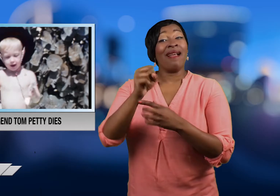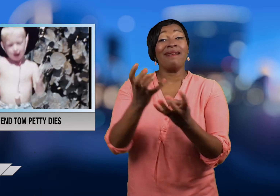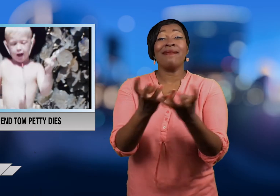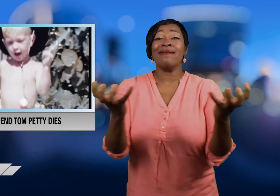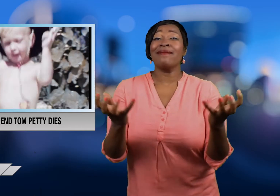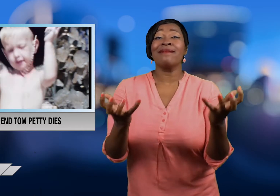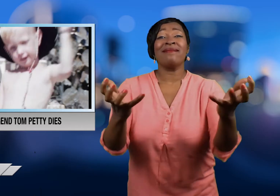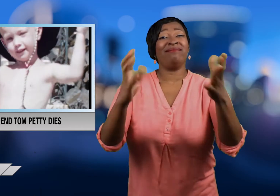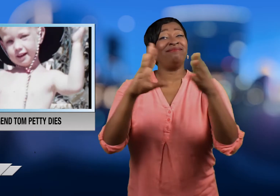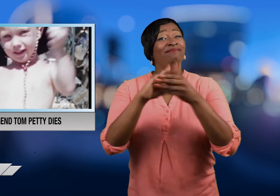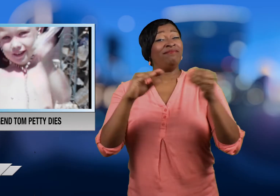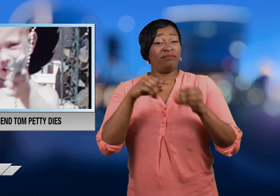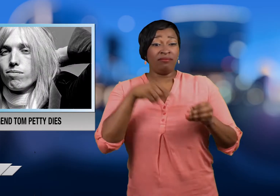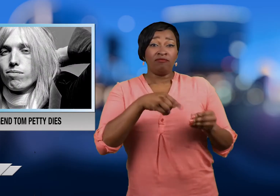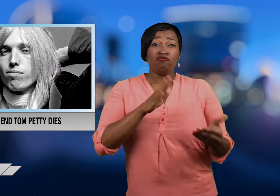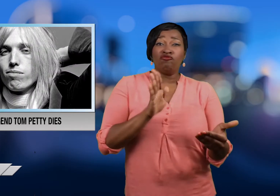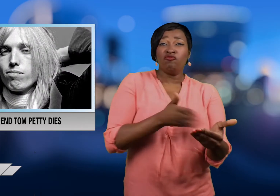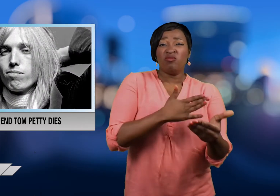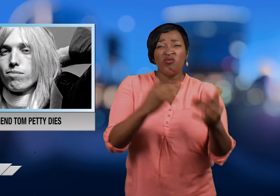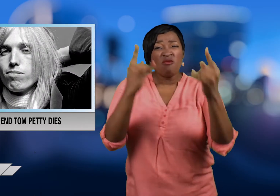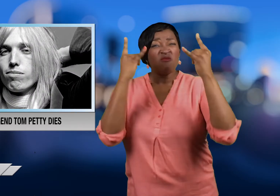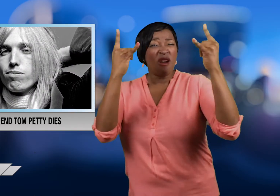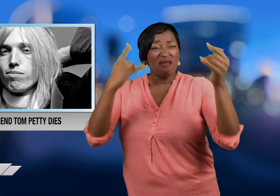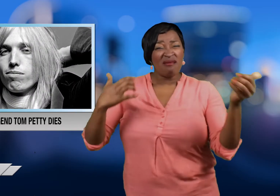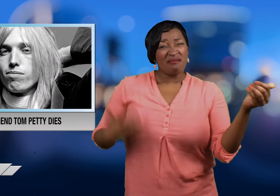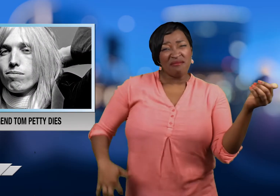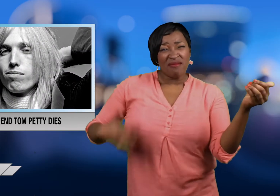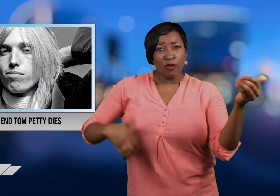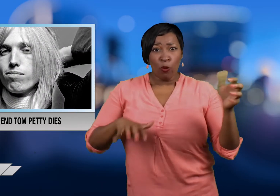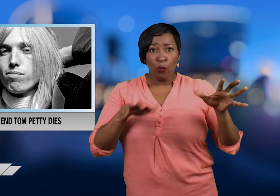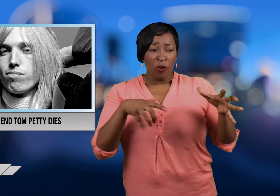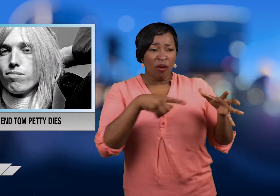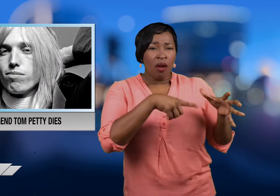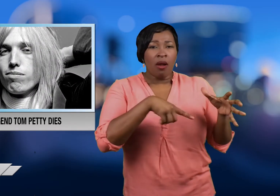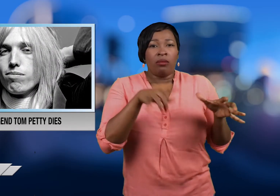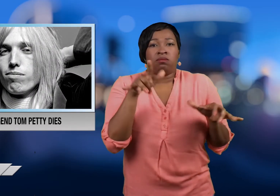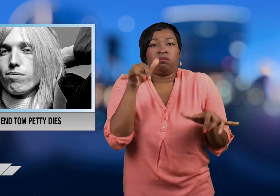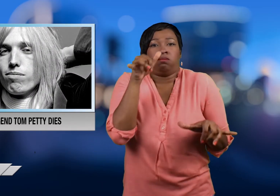Many music fans say Tom Petty and The Heartbreakers